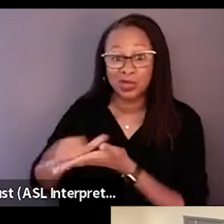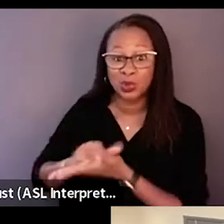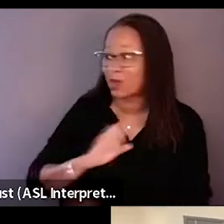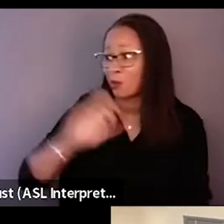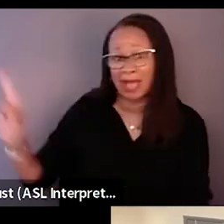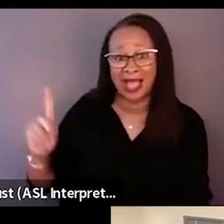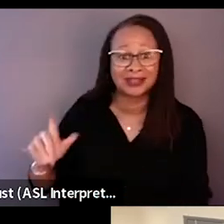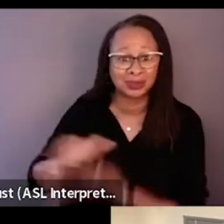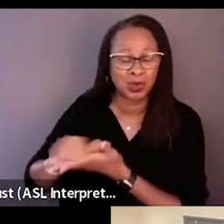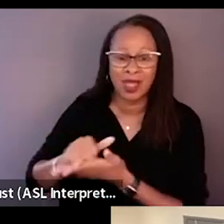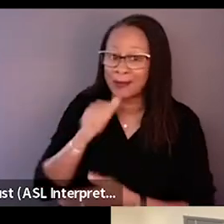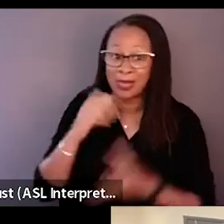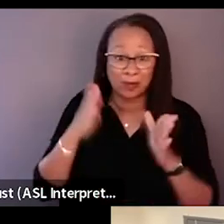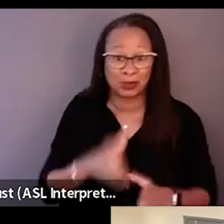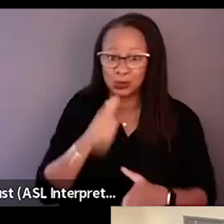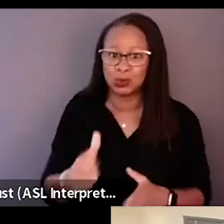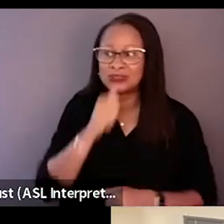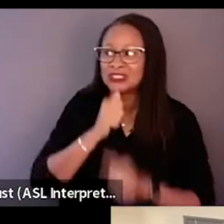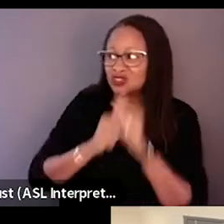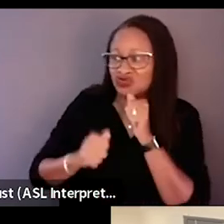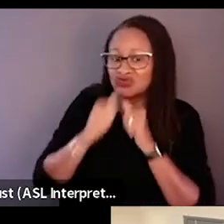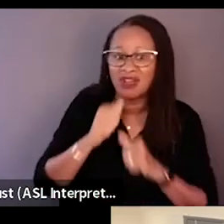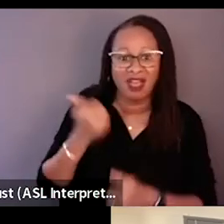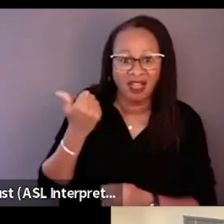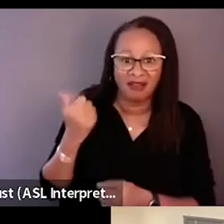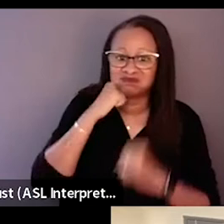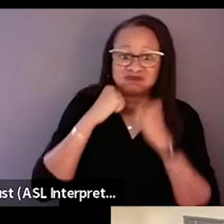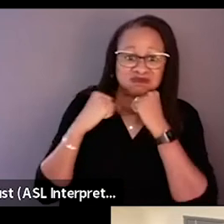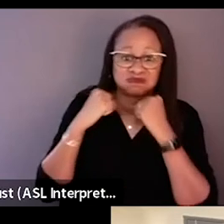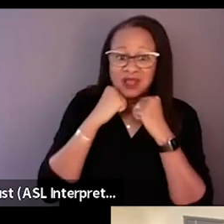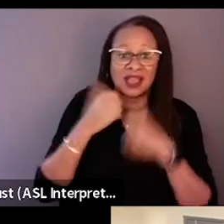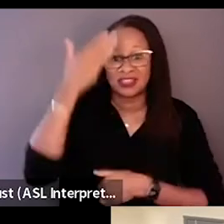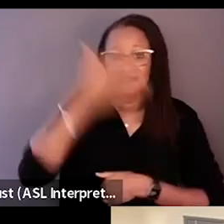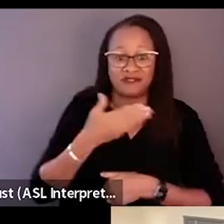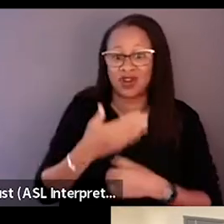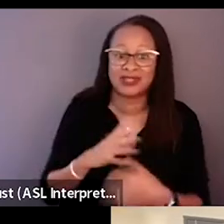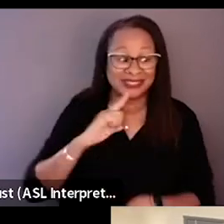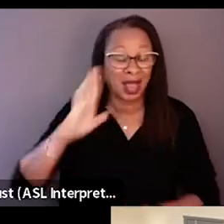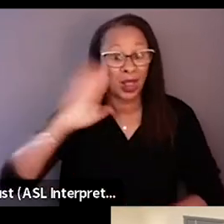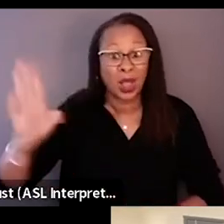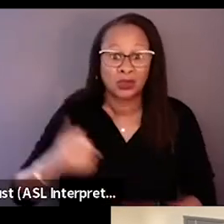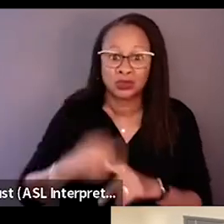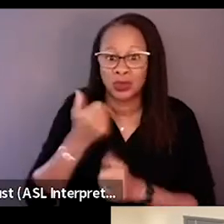I'm not the one that is at the front hostess stand greeting every customer that comes in like my mom.